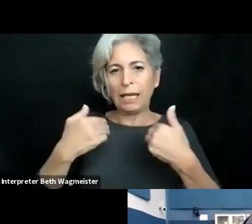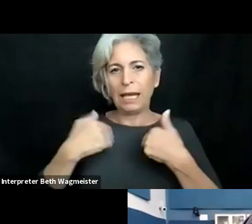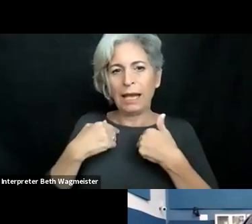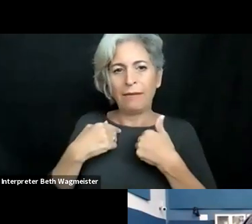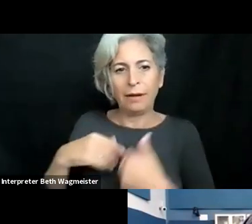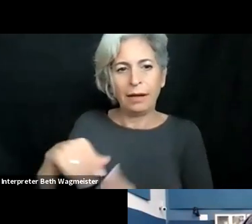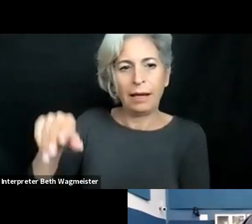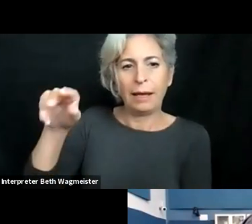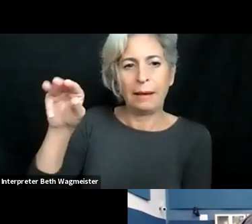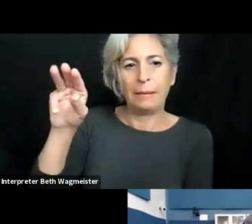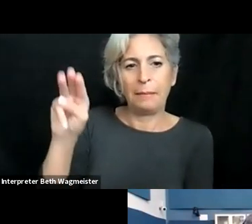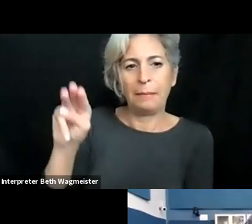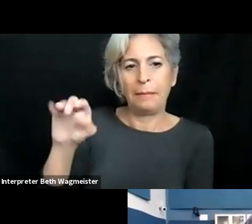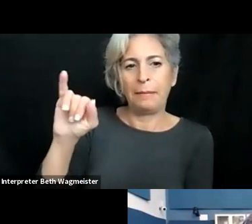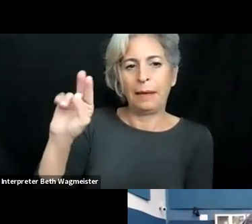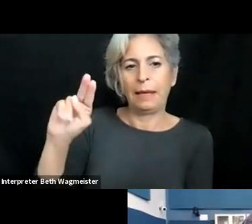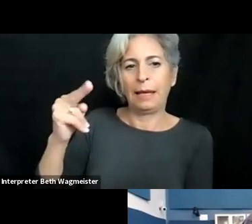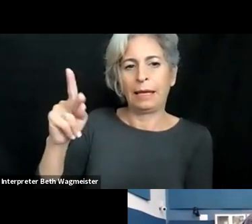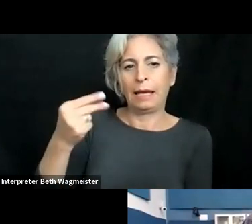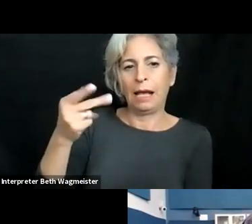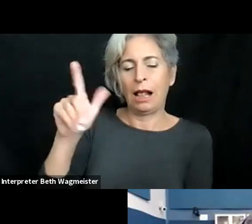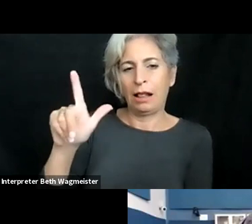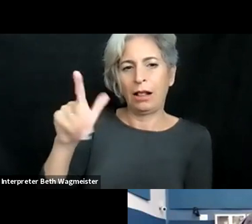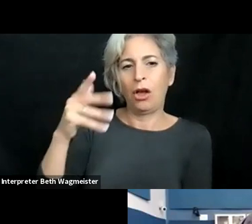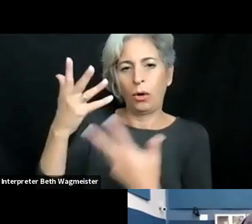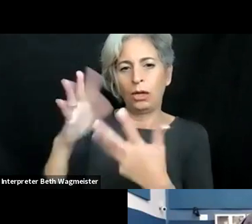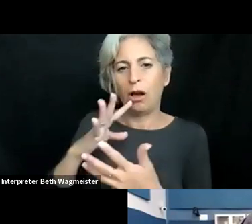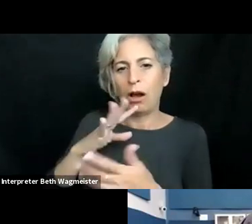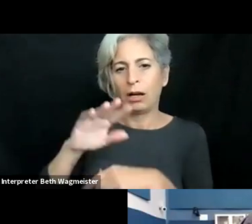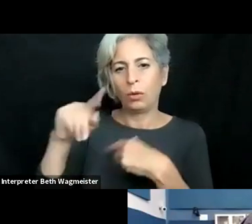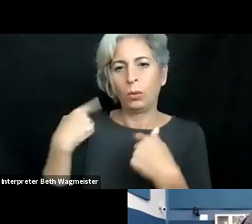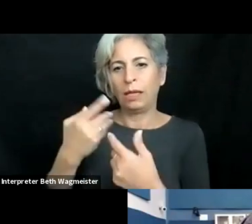strategic development, strategic actions at university.